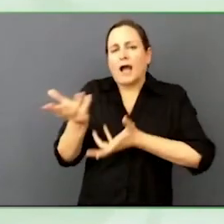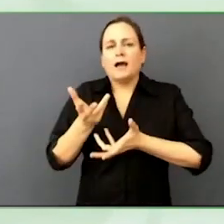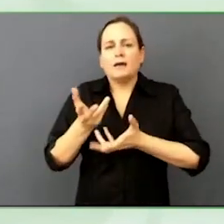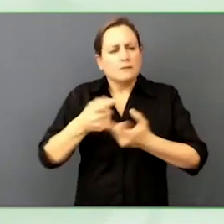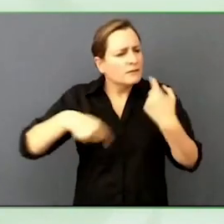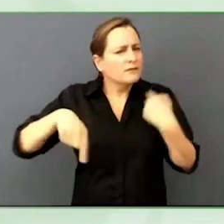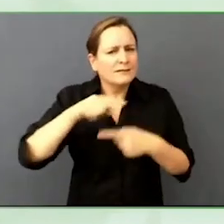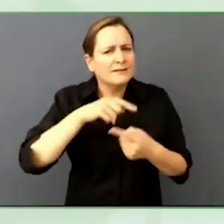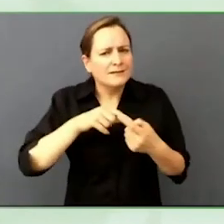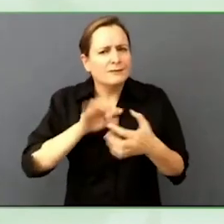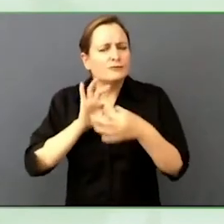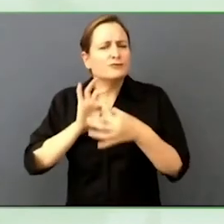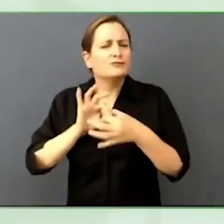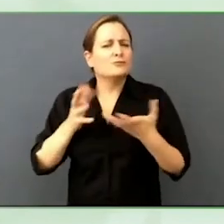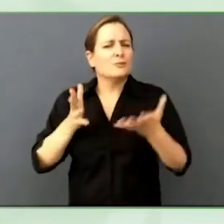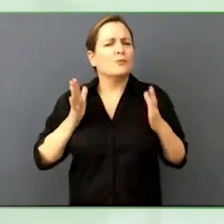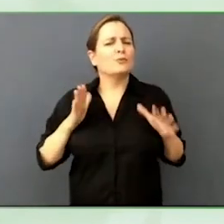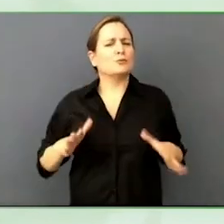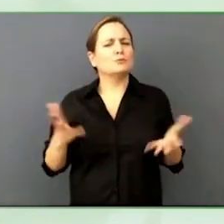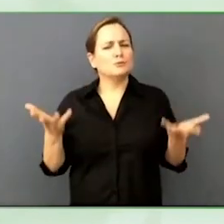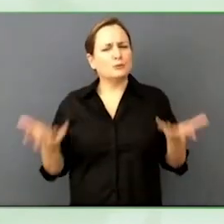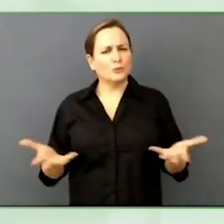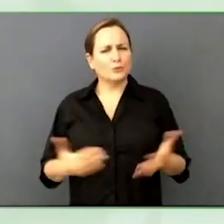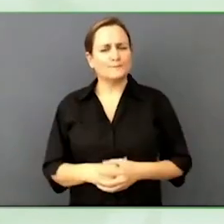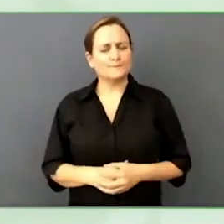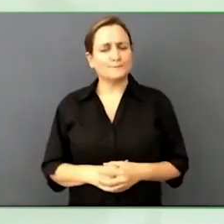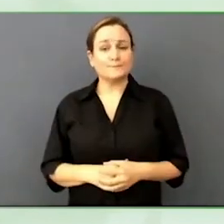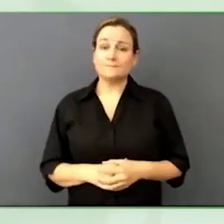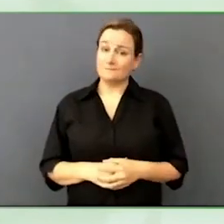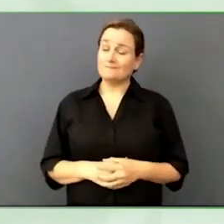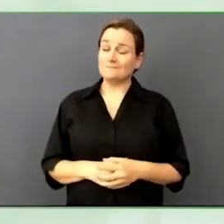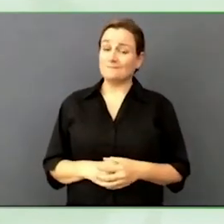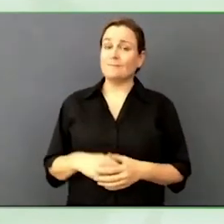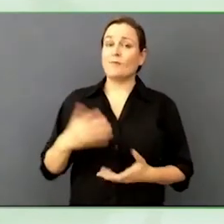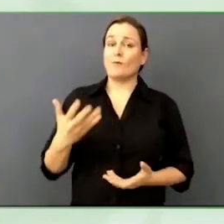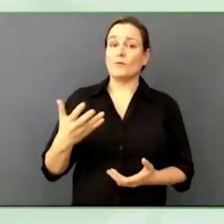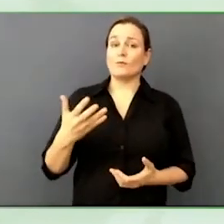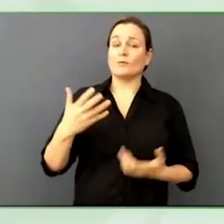any design, any device, any environment by focusing on first